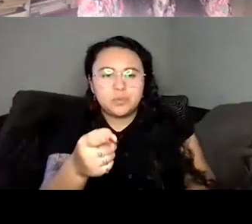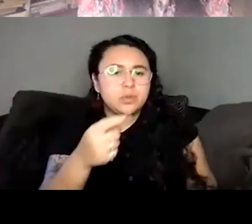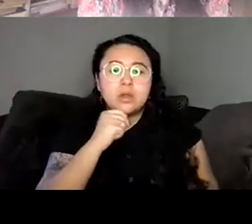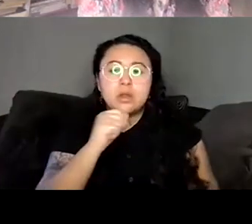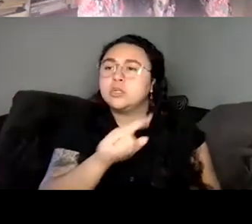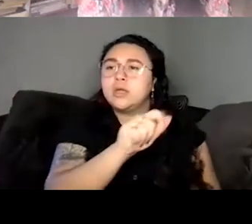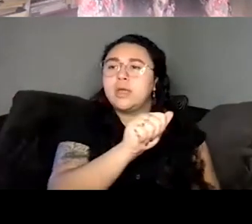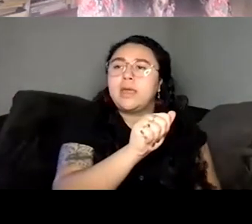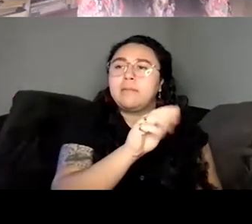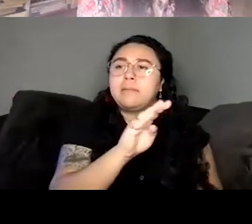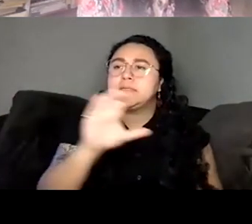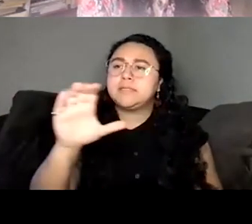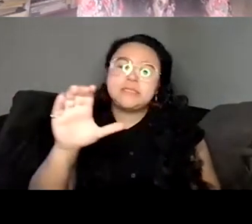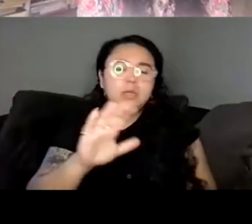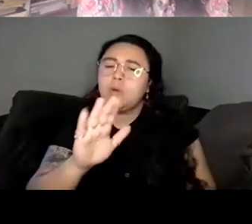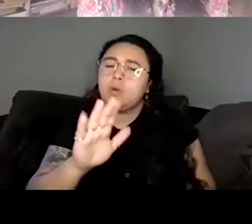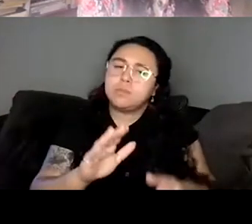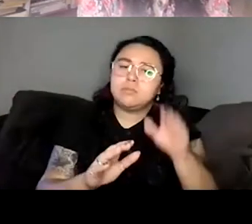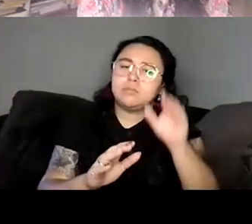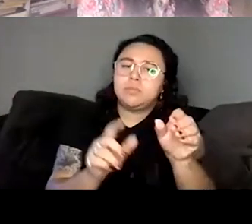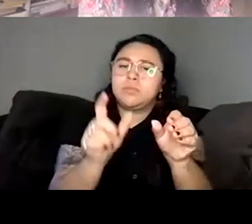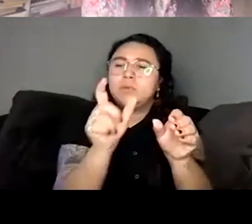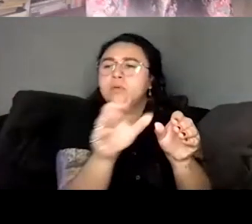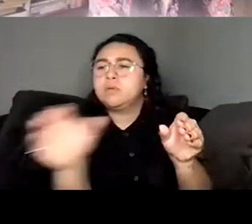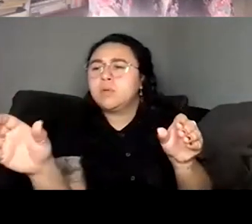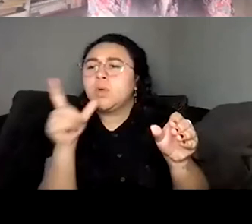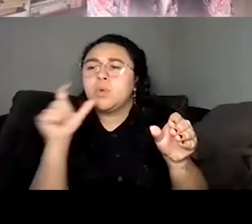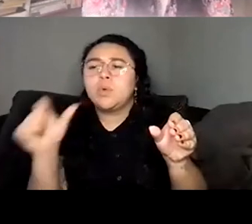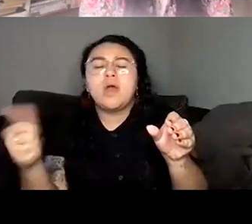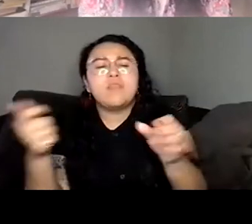been the most fun thing. I got to go into lots of bookstores in New York and sign my